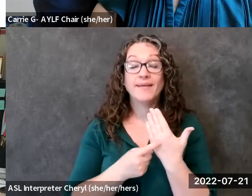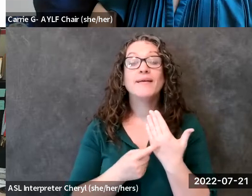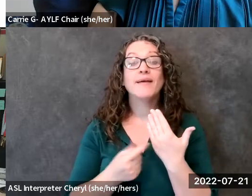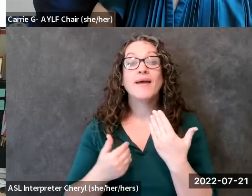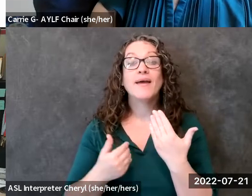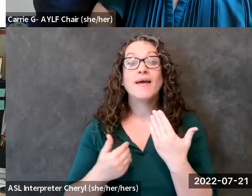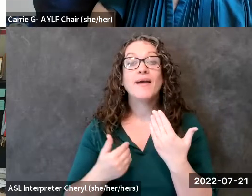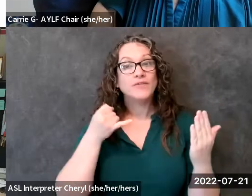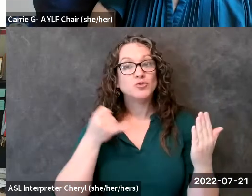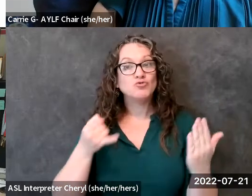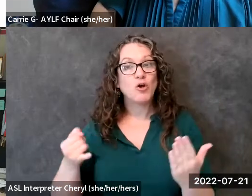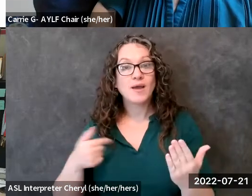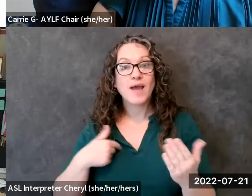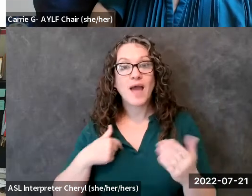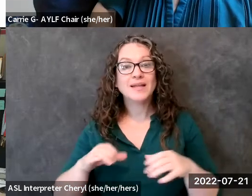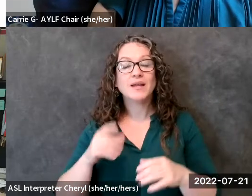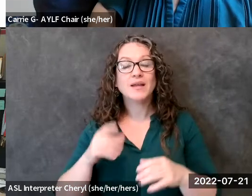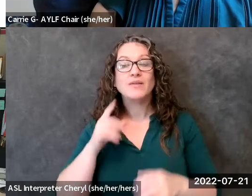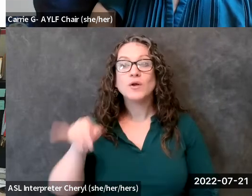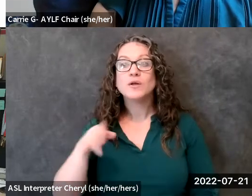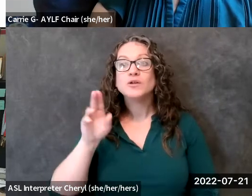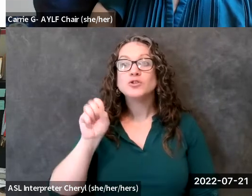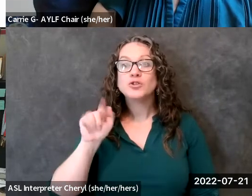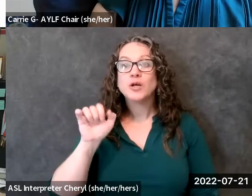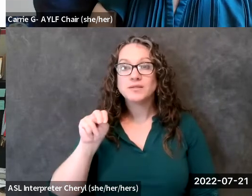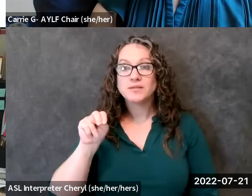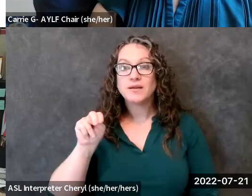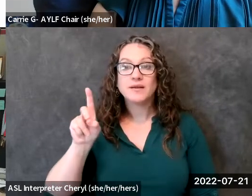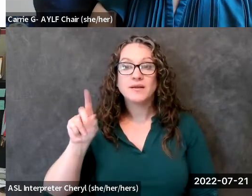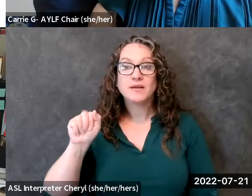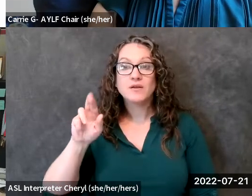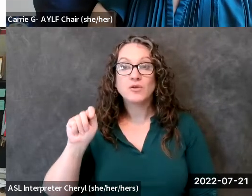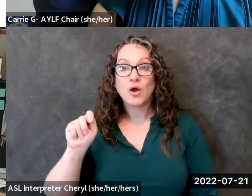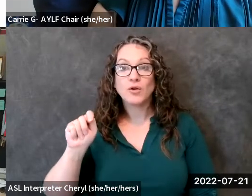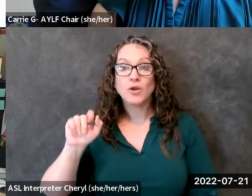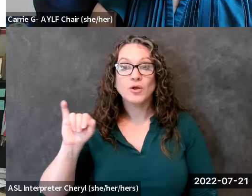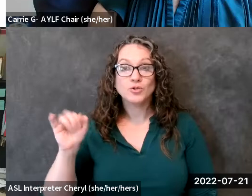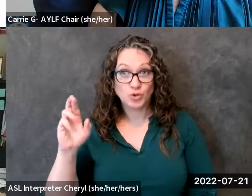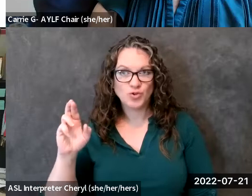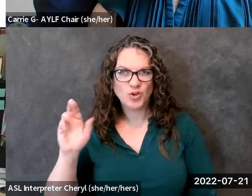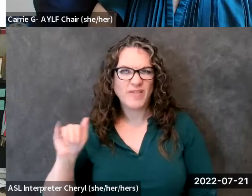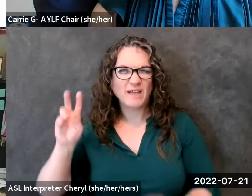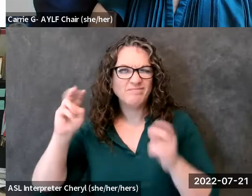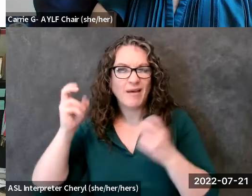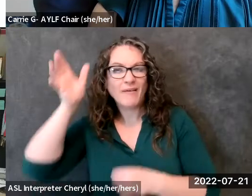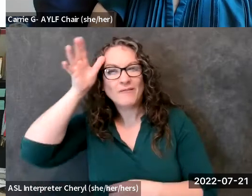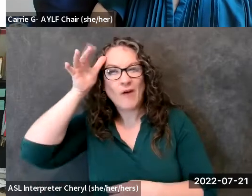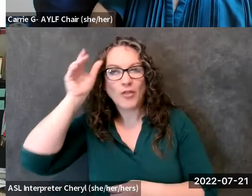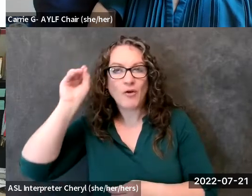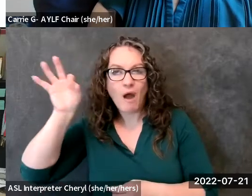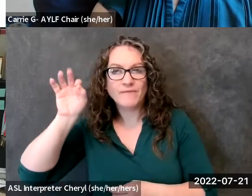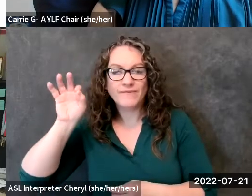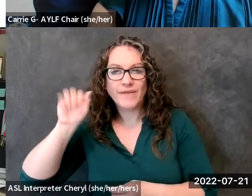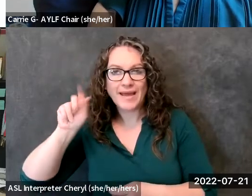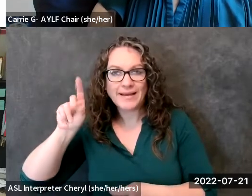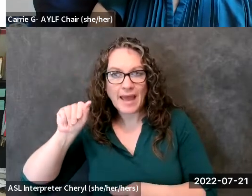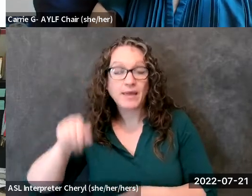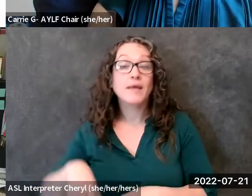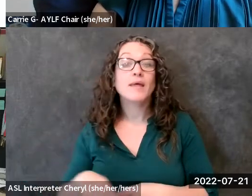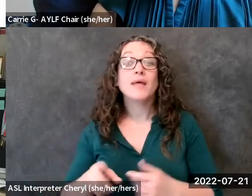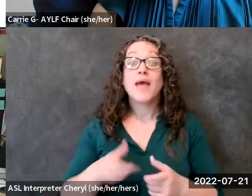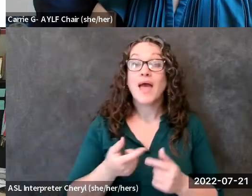i did of justin dart jr the father of the ada and the last part of of the task force's final letter